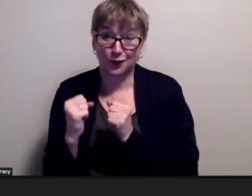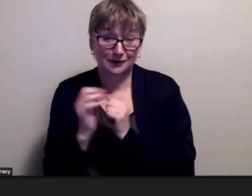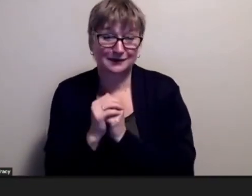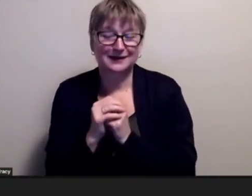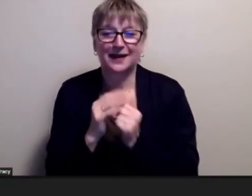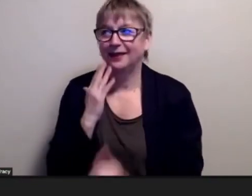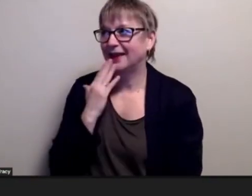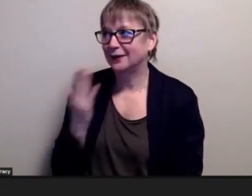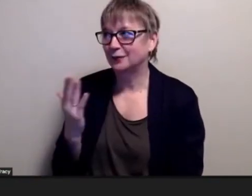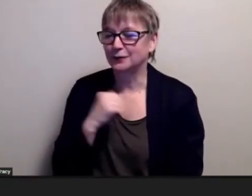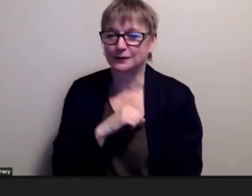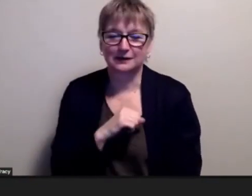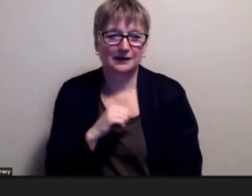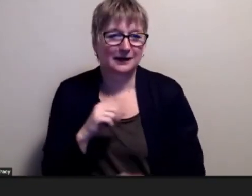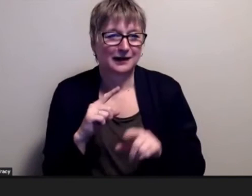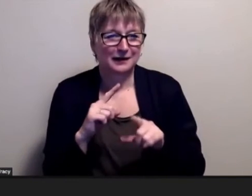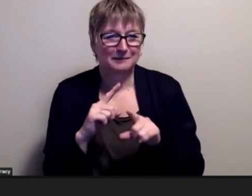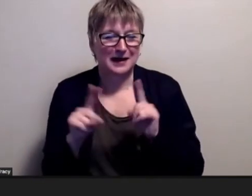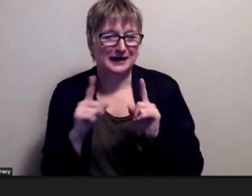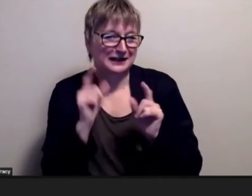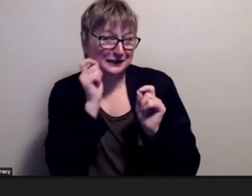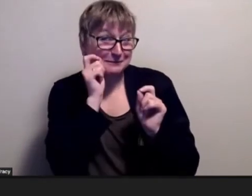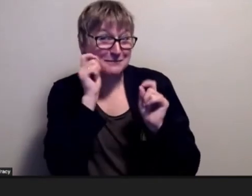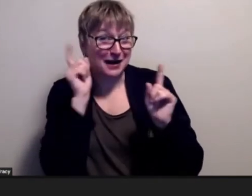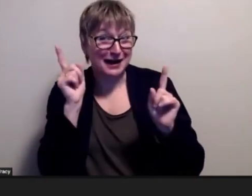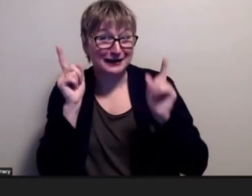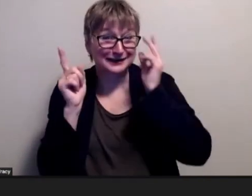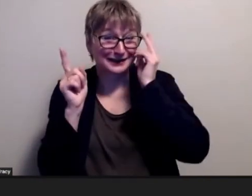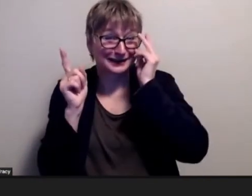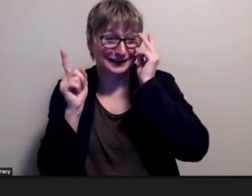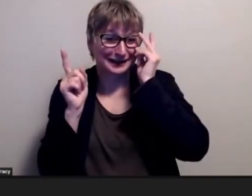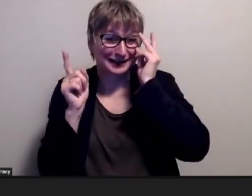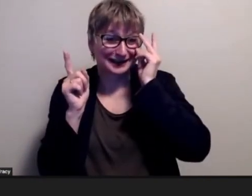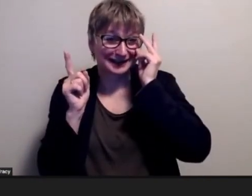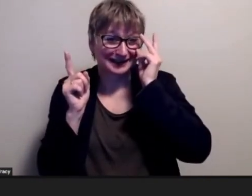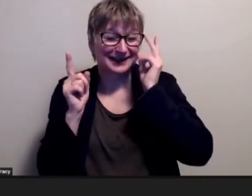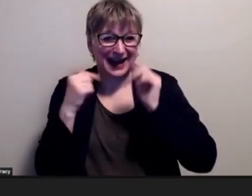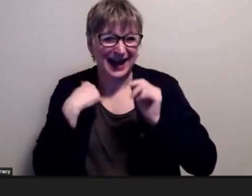it's just really really surprising because i think that's what causes people to